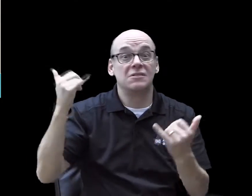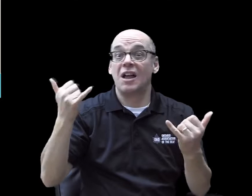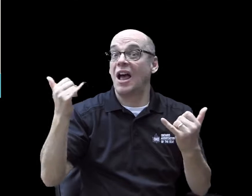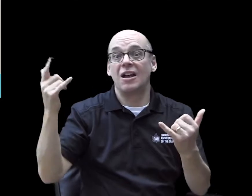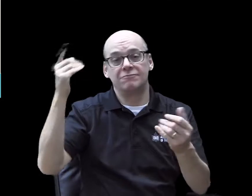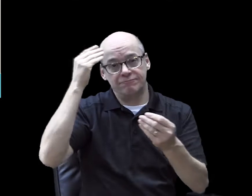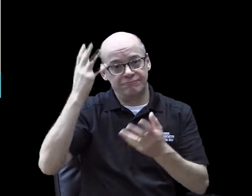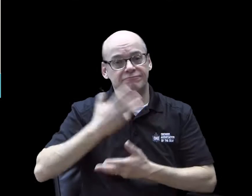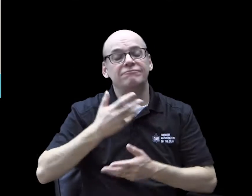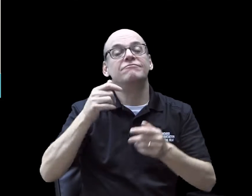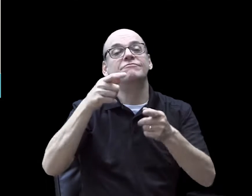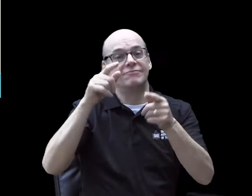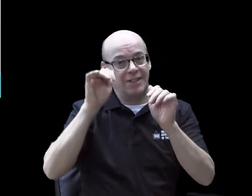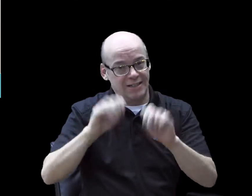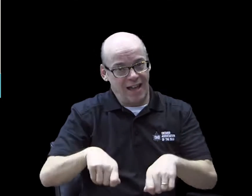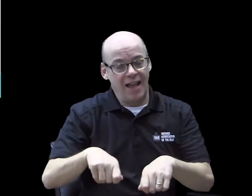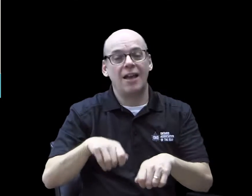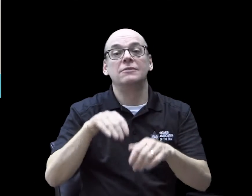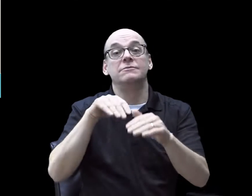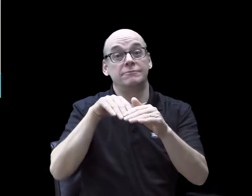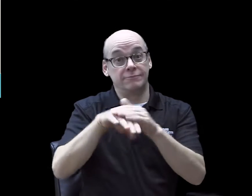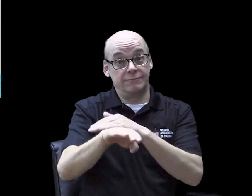Well now they are offering interpreters for these sessions!